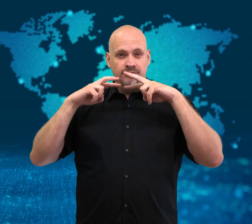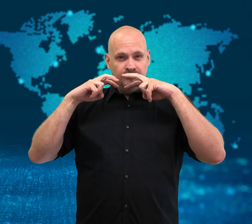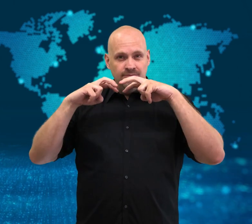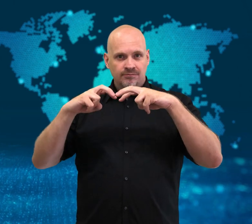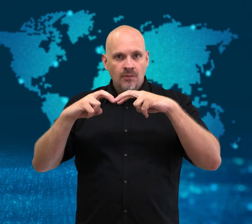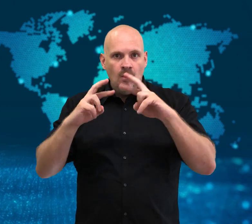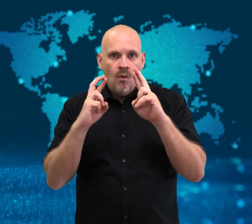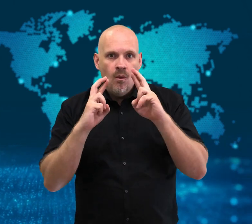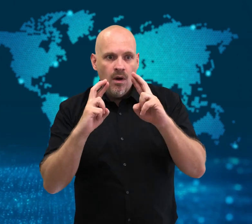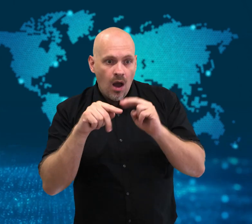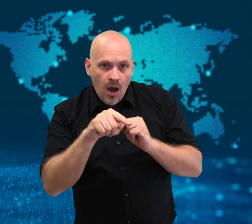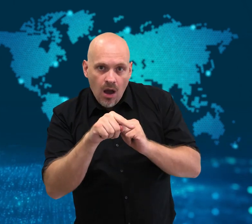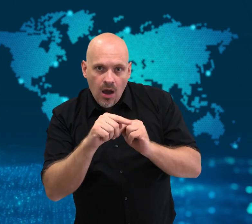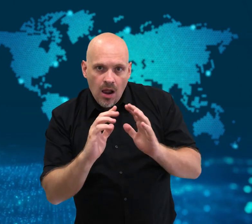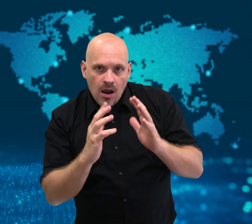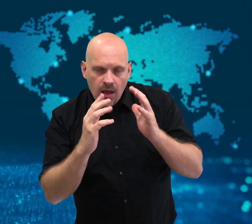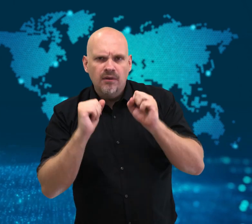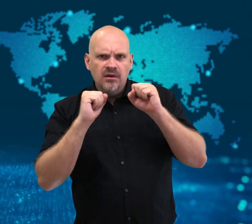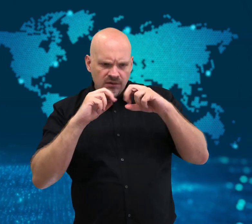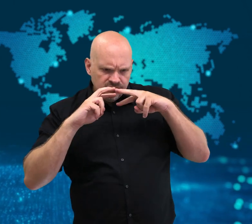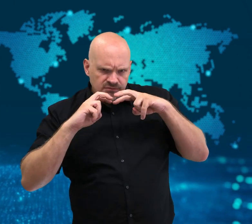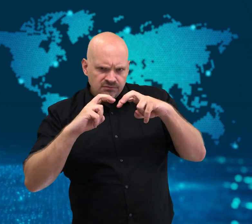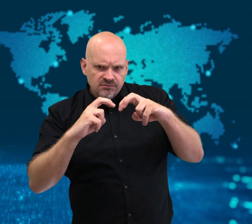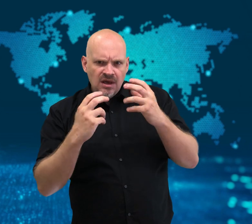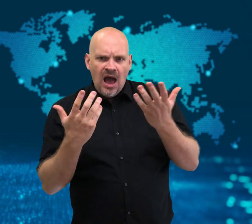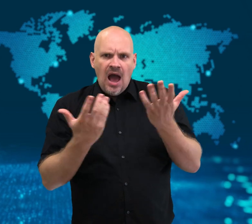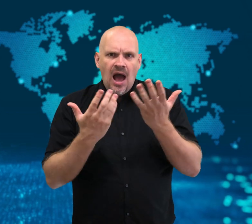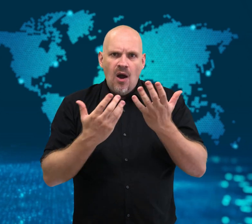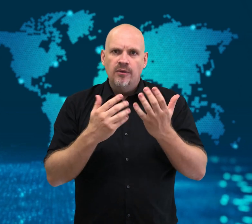as −20 to 0 degrees Celsius.